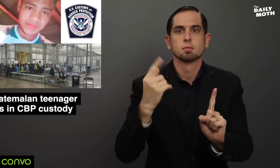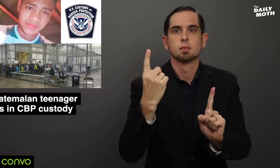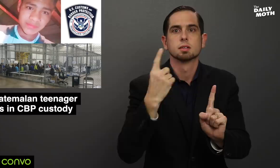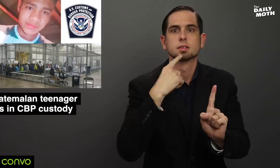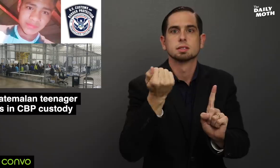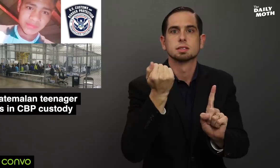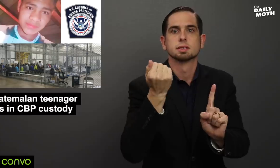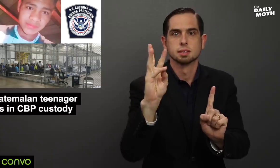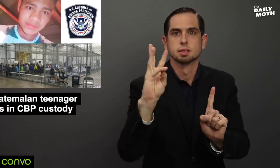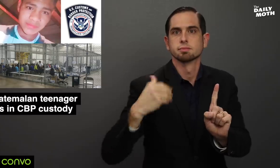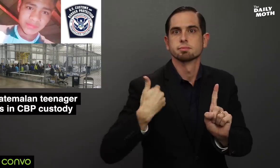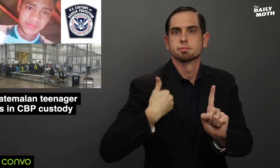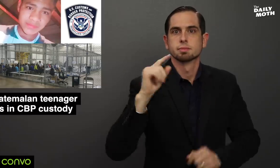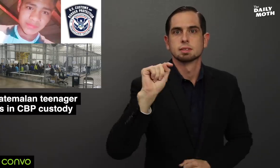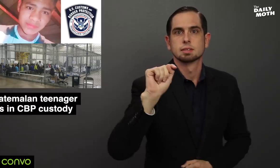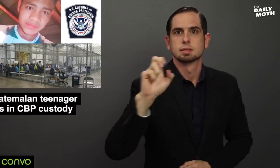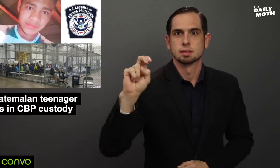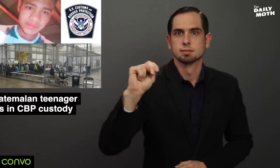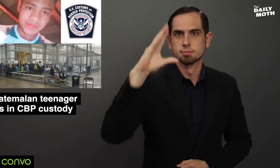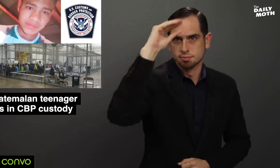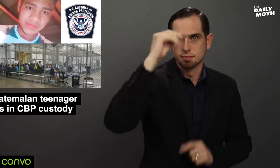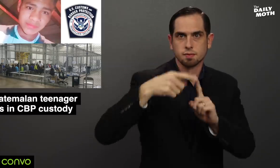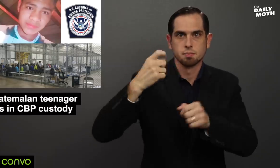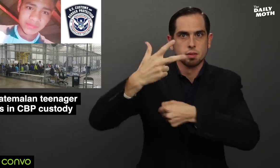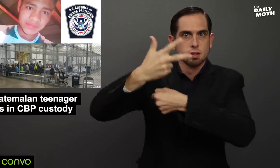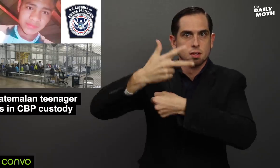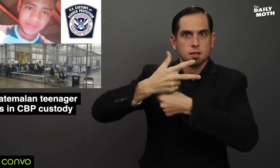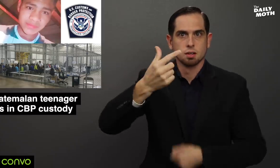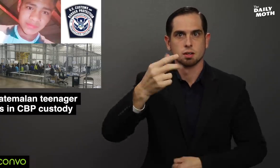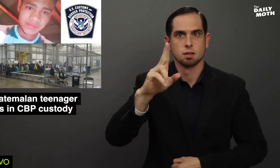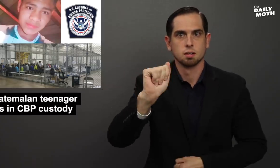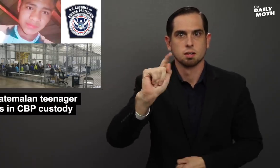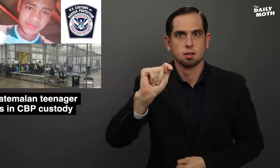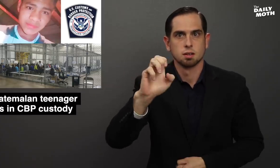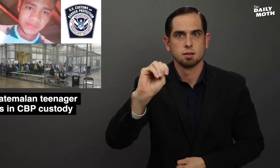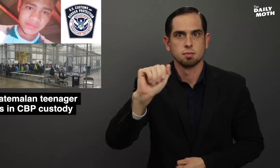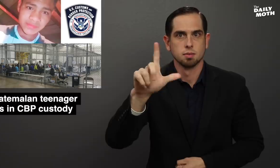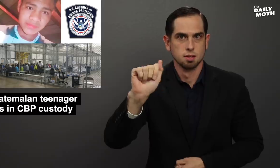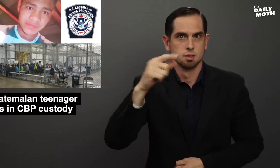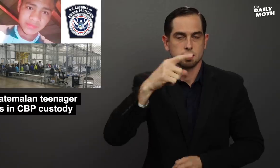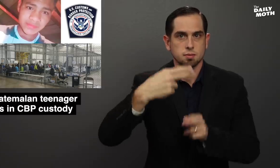a 16-year-old teenager from Guatemala,